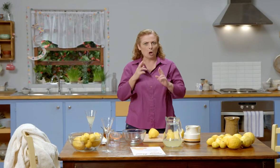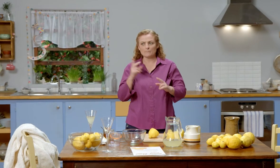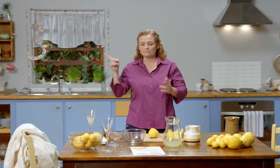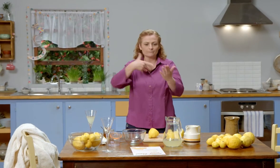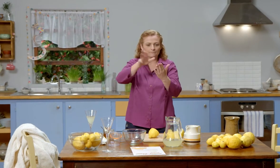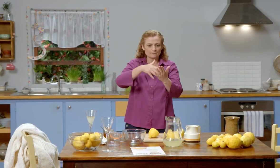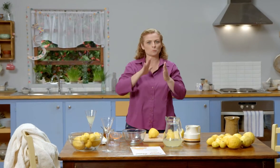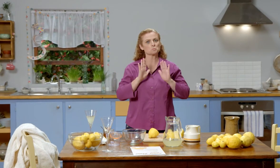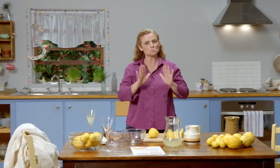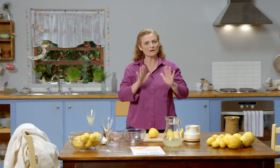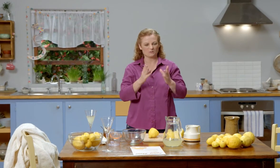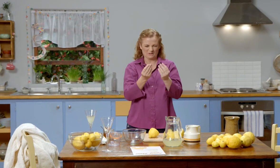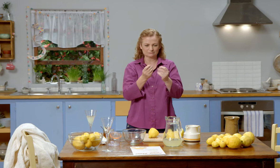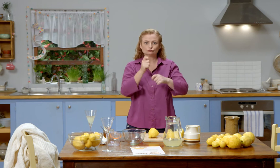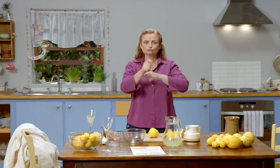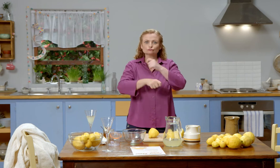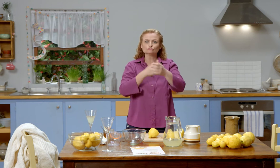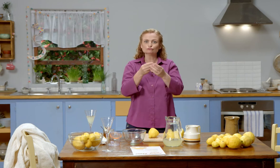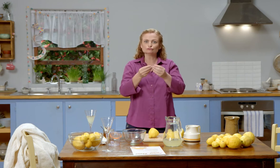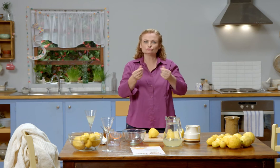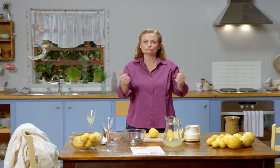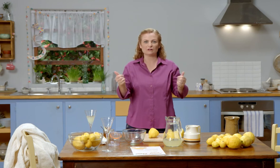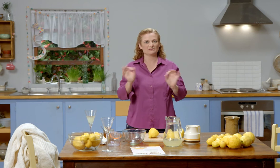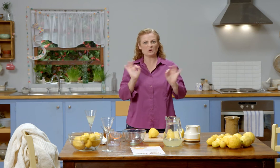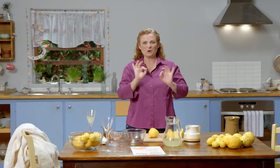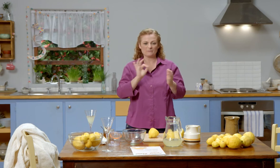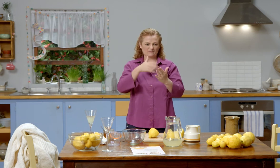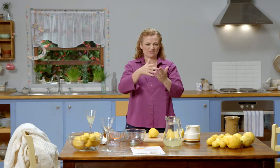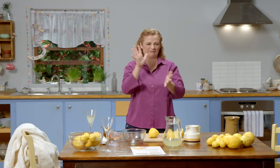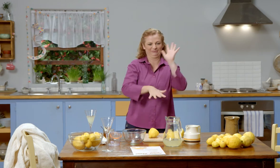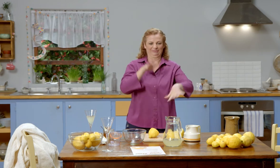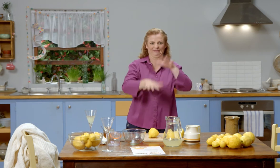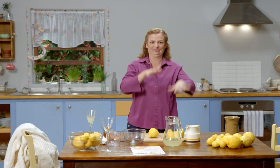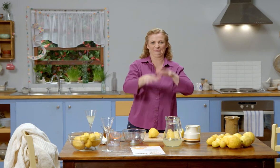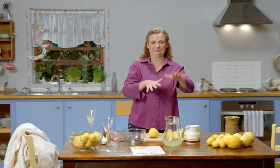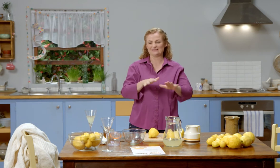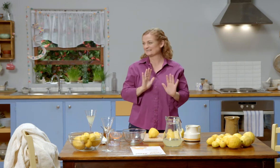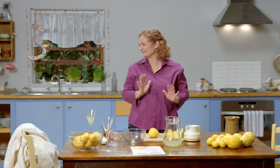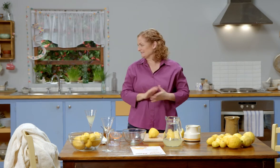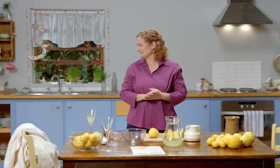I hope if he does do some painting that he waits and lets it dry and doesn’t smudge it again.